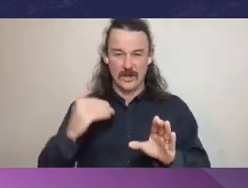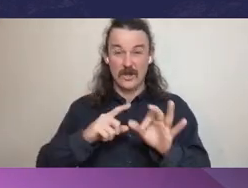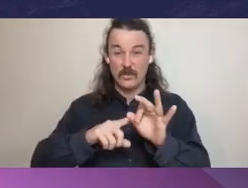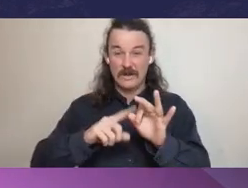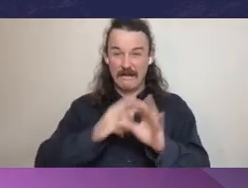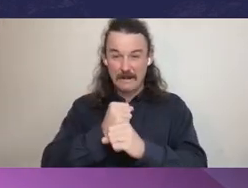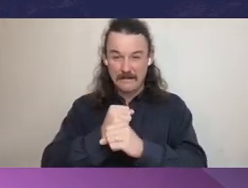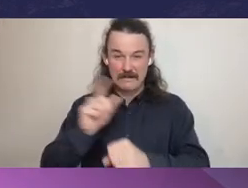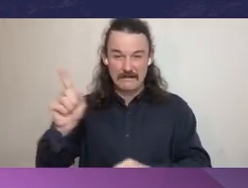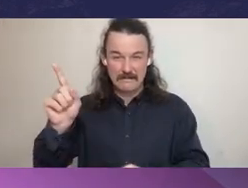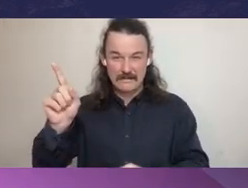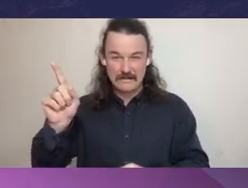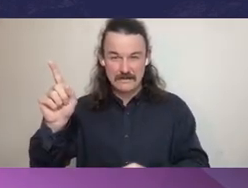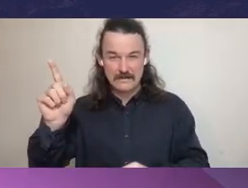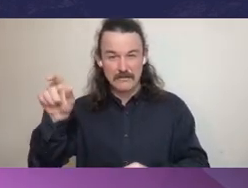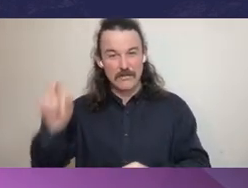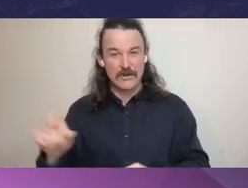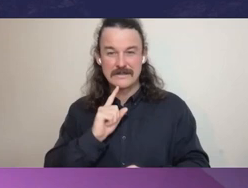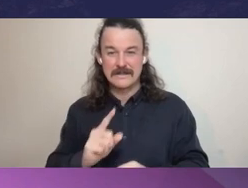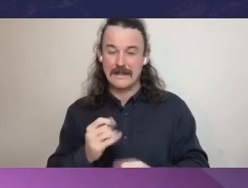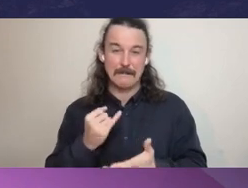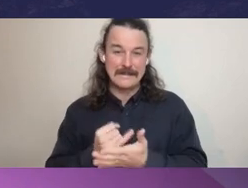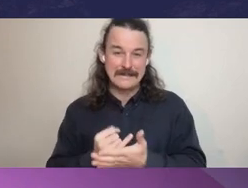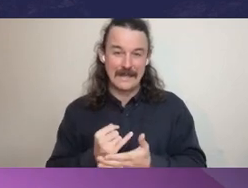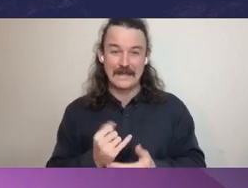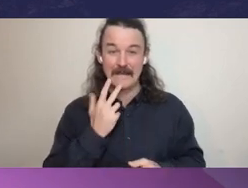and end integrity issues by looking at the commission of crimes.